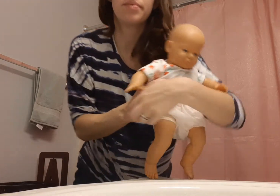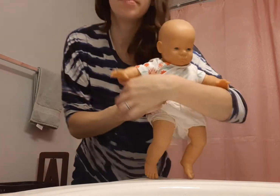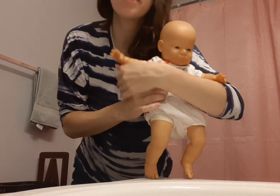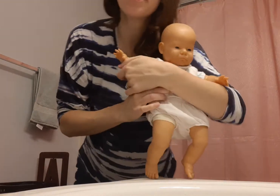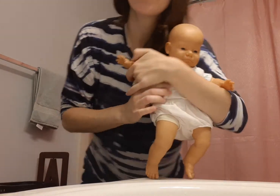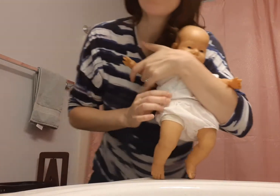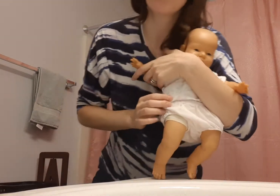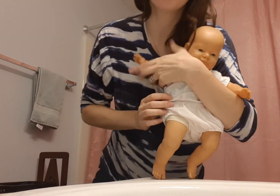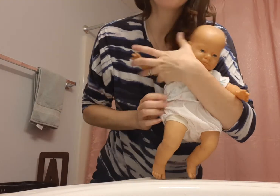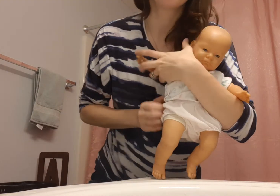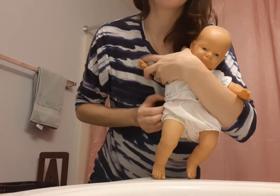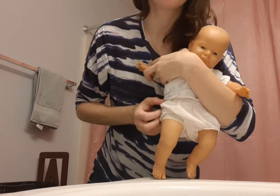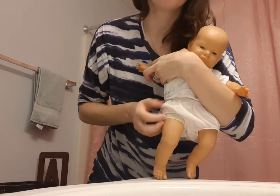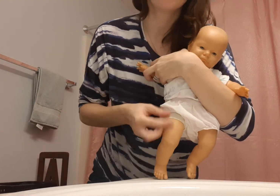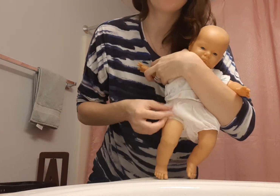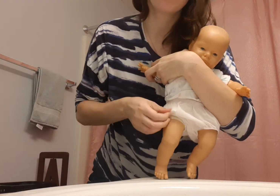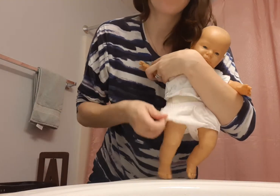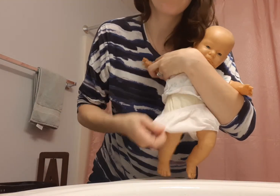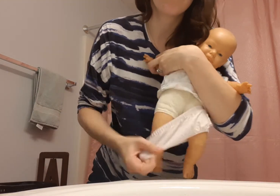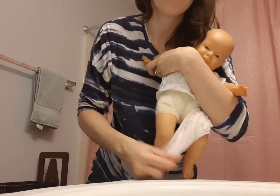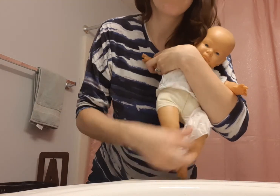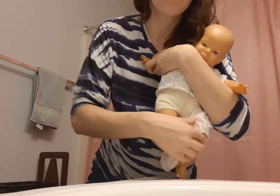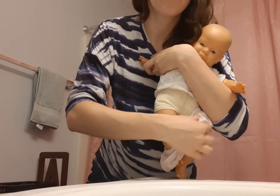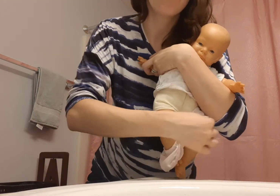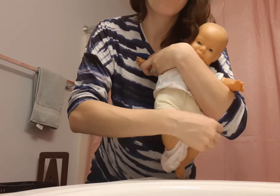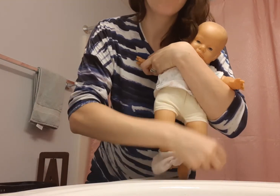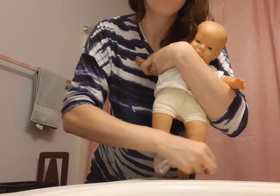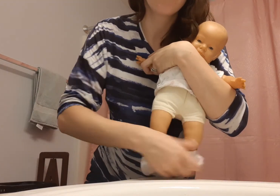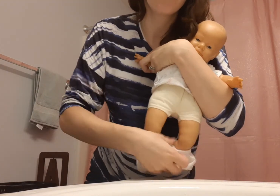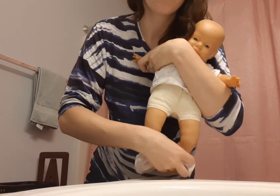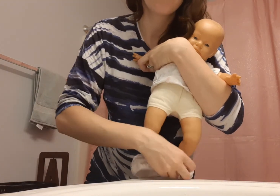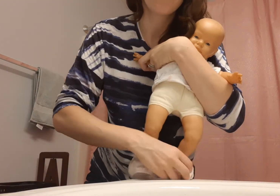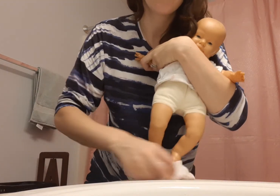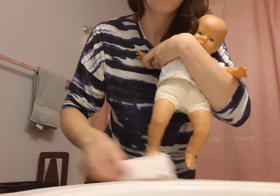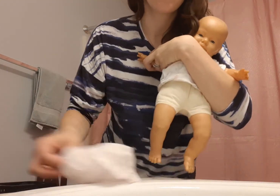Take off undies or diaper.